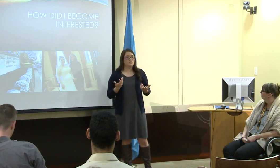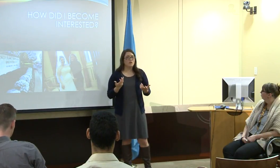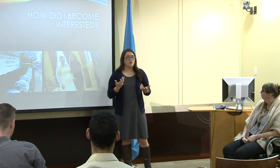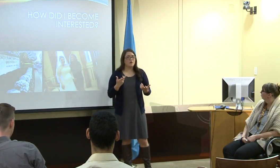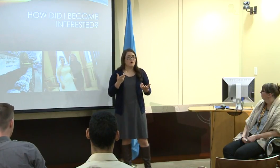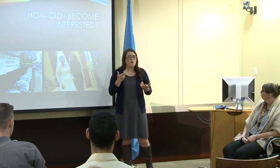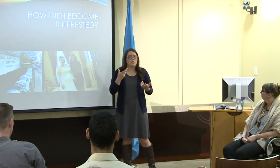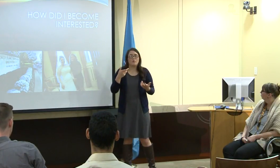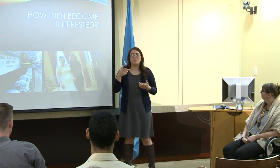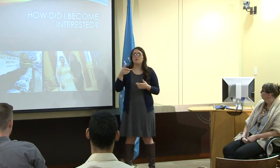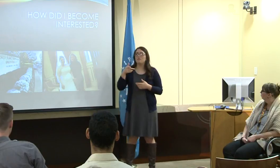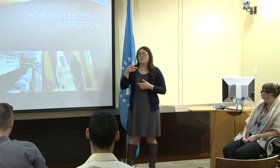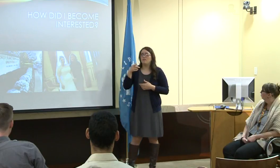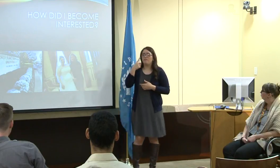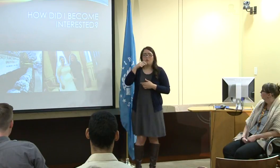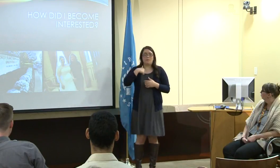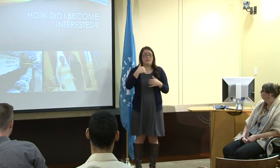Still to this day they don't.